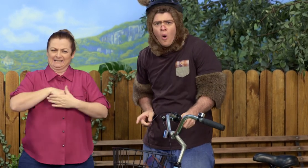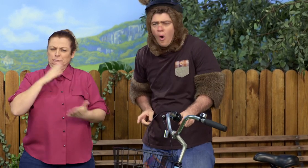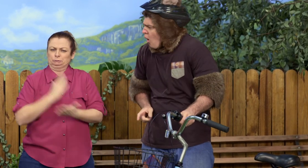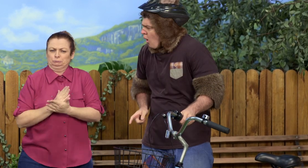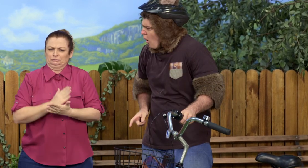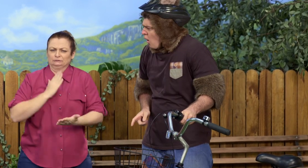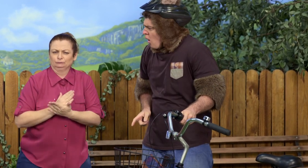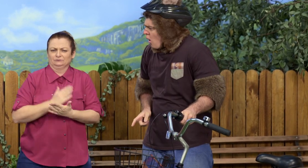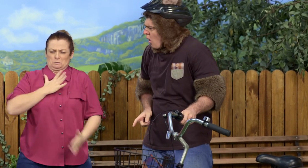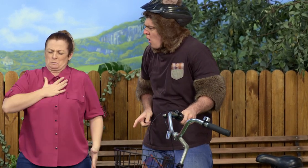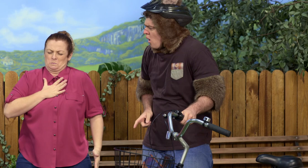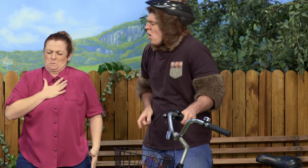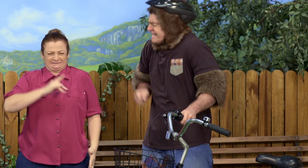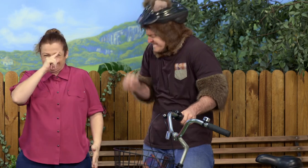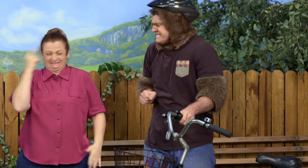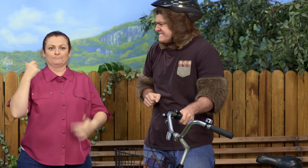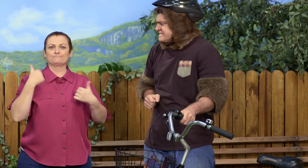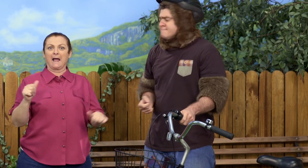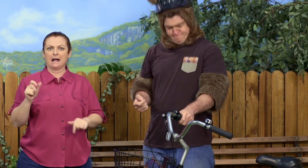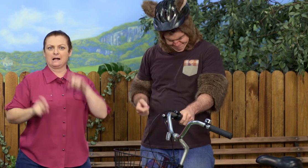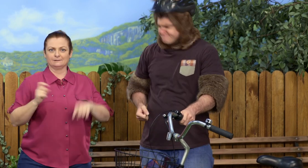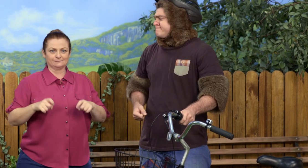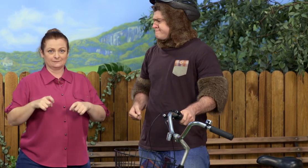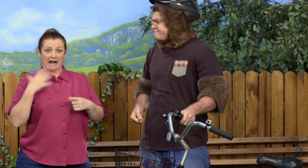First, you need to have the desire to really want to ride your bike.